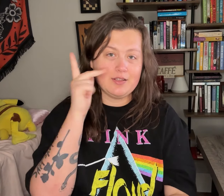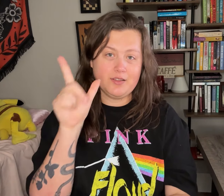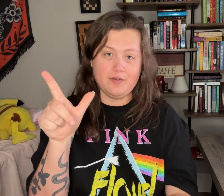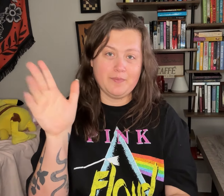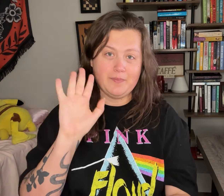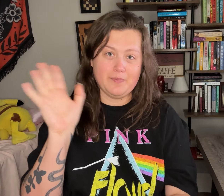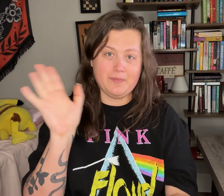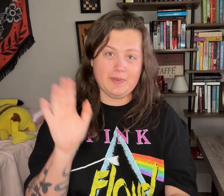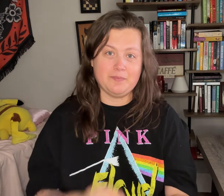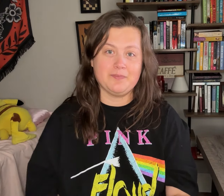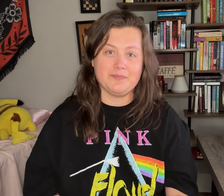I'll see you later, bye!